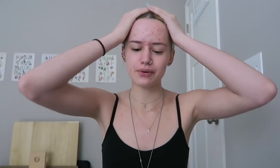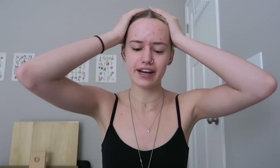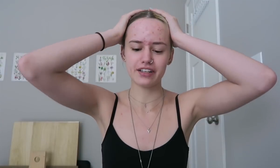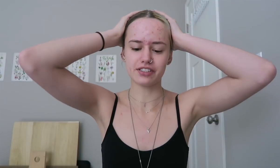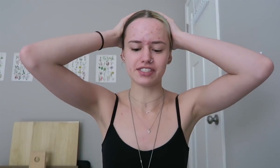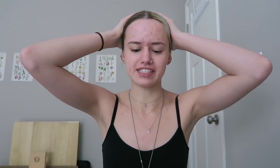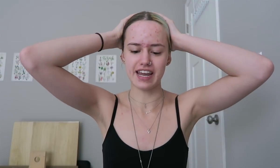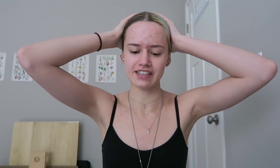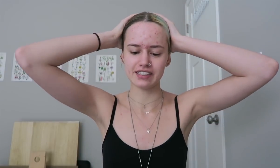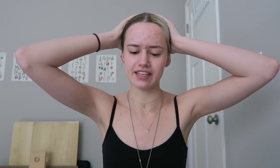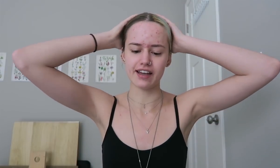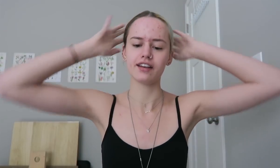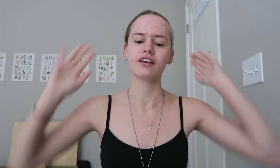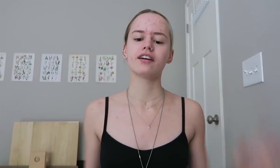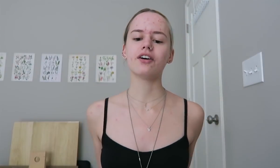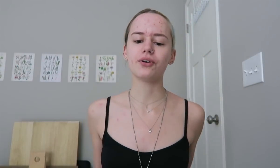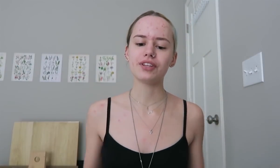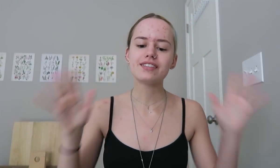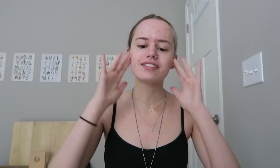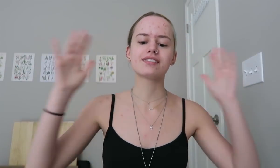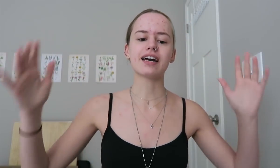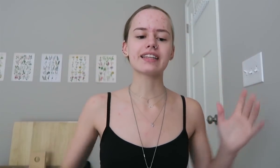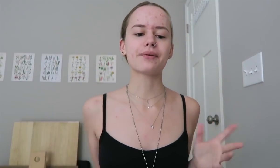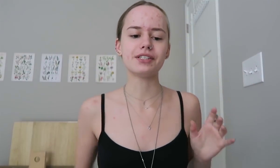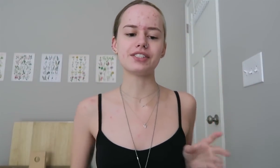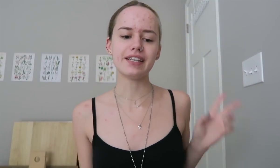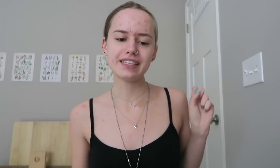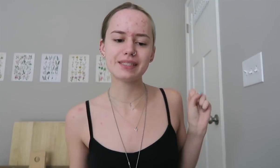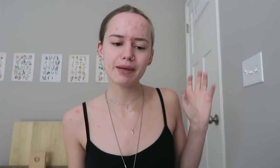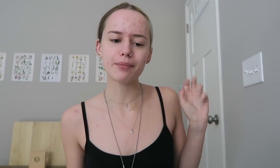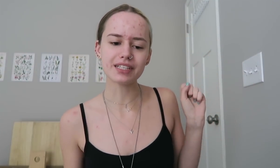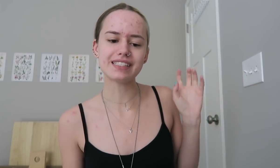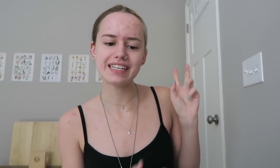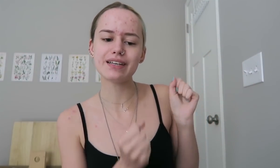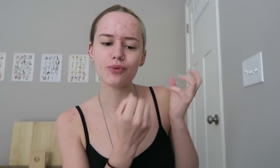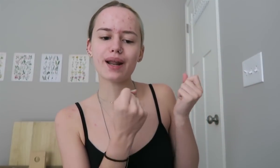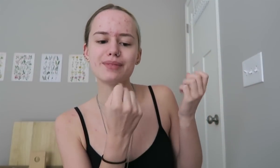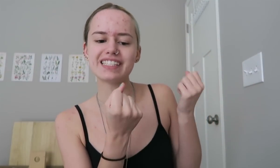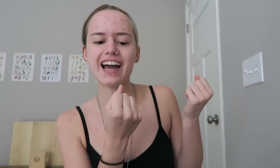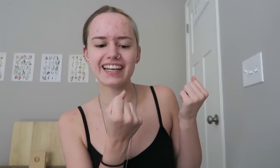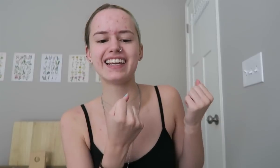didn't quite understand that, 'oh this is sign language, they need to be able to see what I'm signing'.